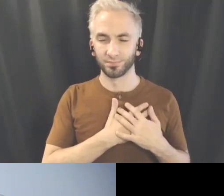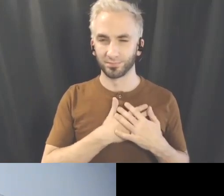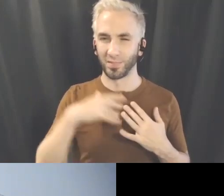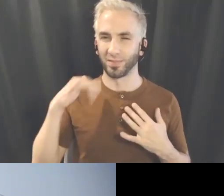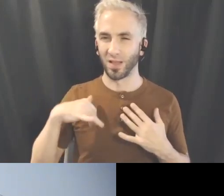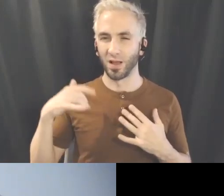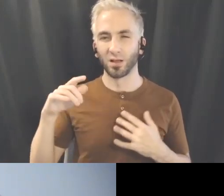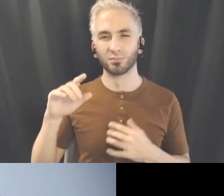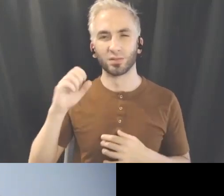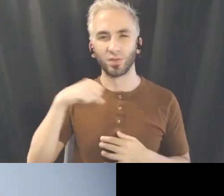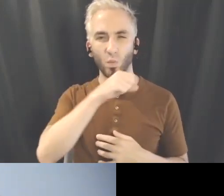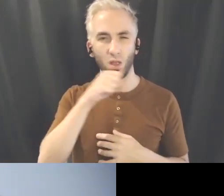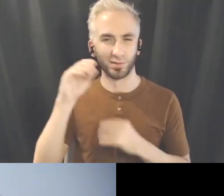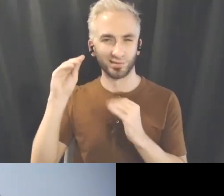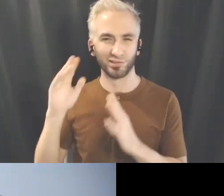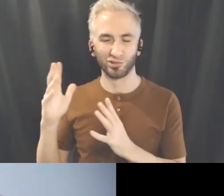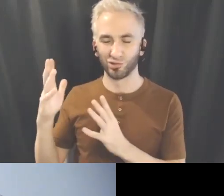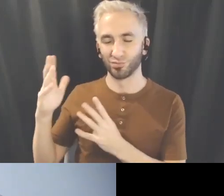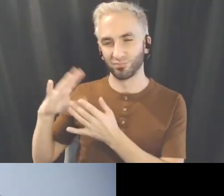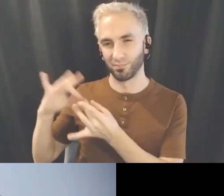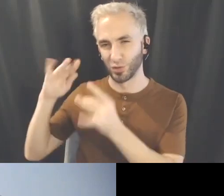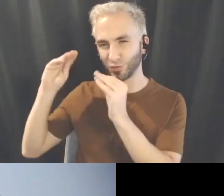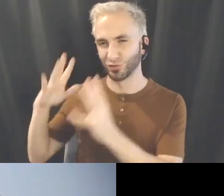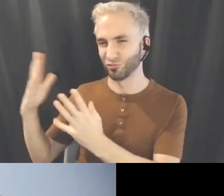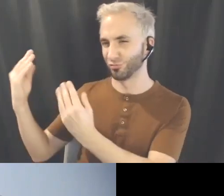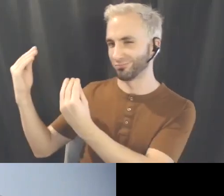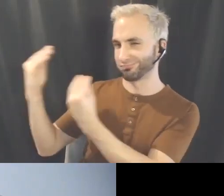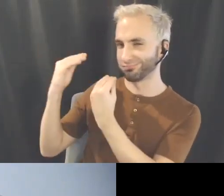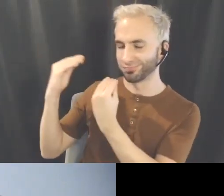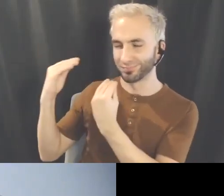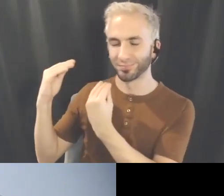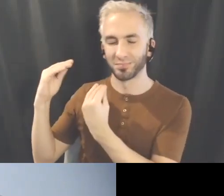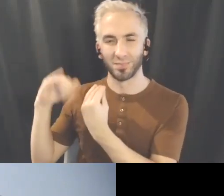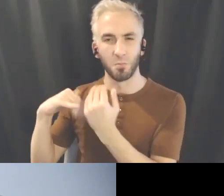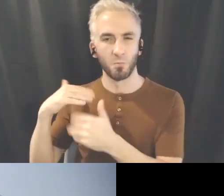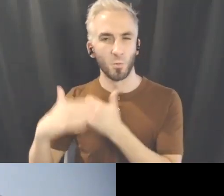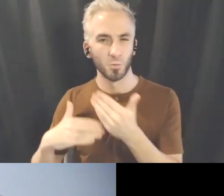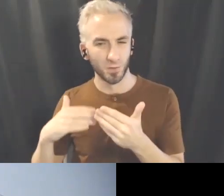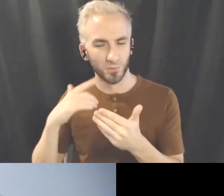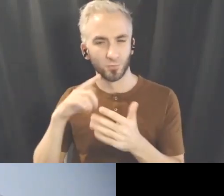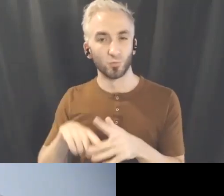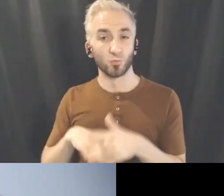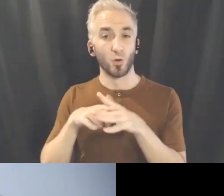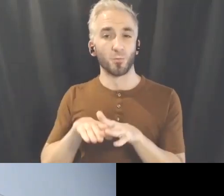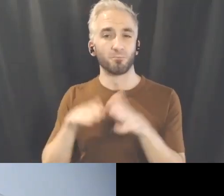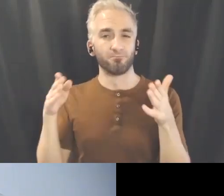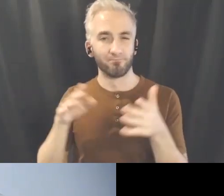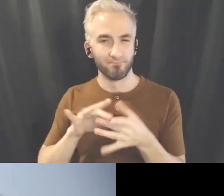This is a little exercise my spiritual teacher from Taiwan and Stacey Lee has been sharing with us through our process.